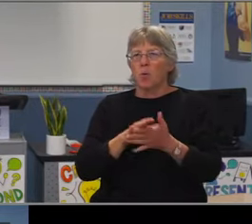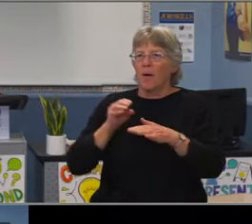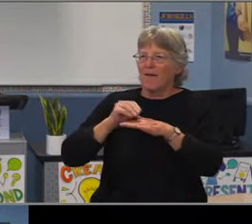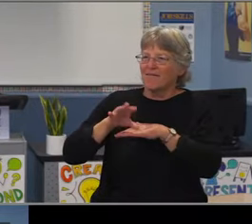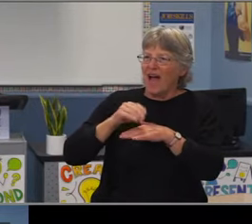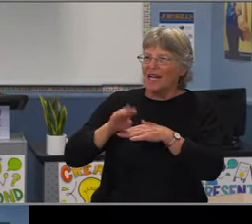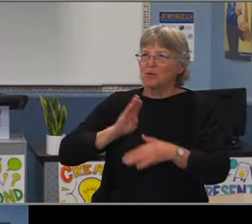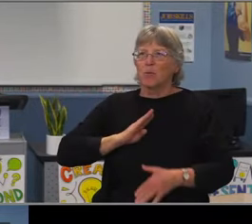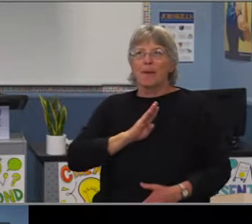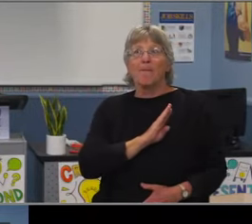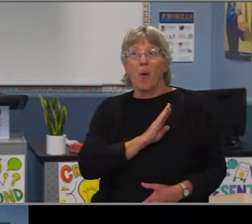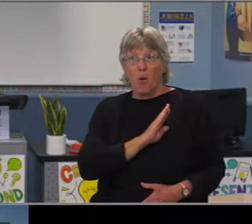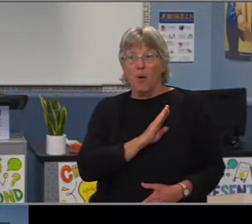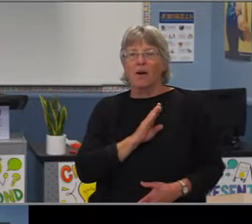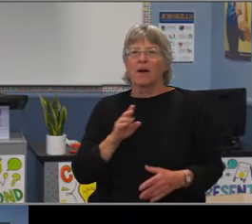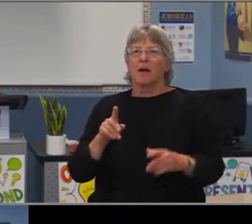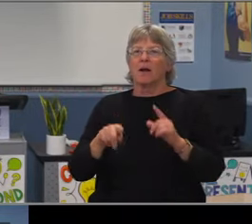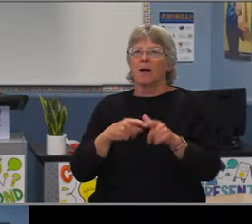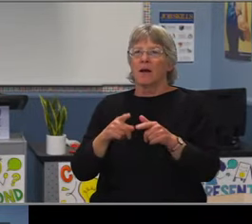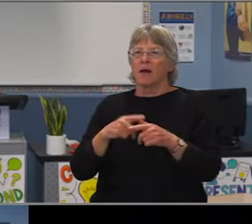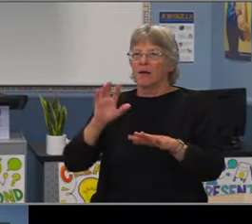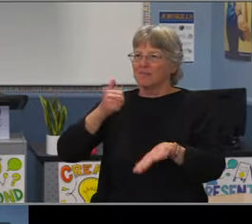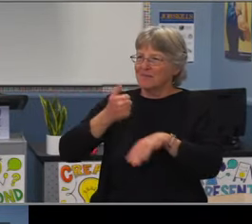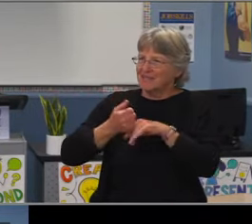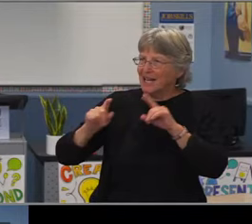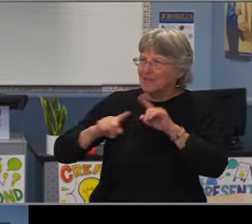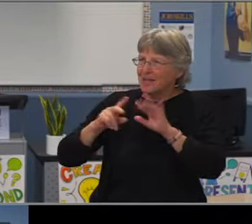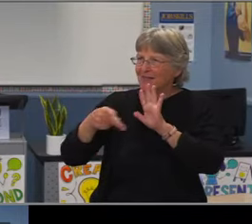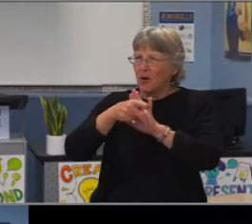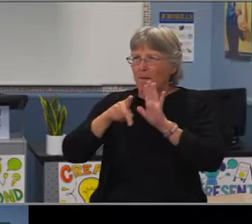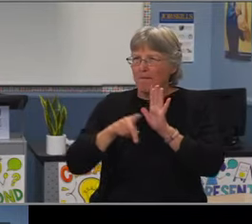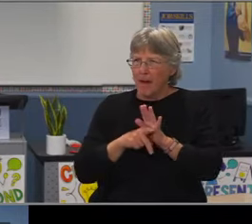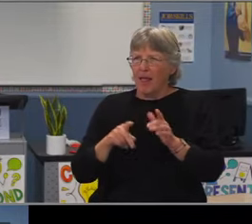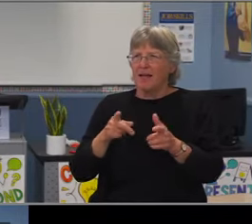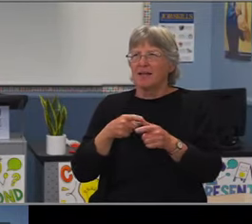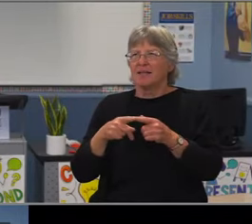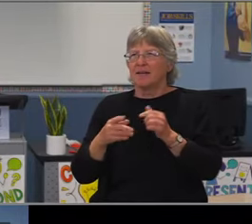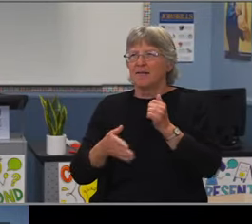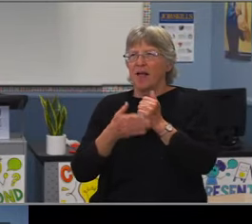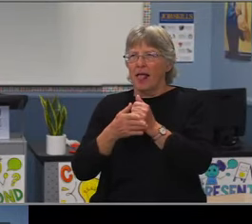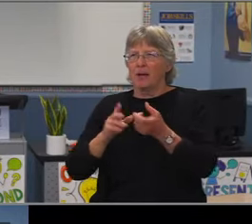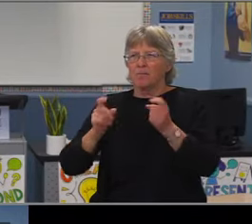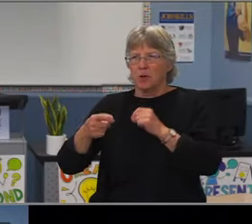that came together in the last couple of weeks to do Turkey dinner distributions,